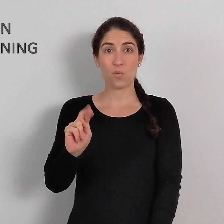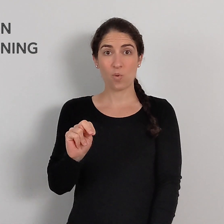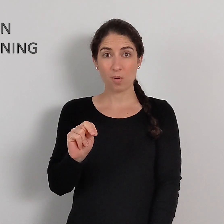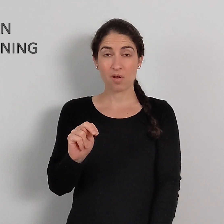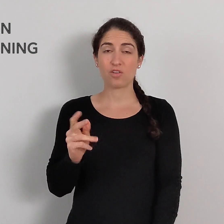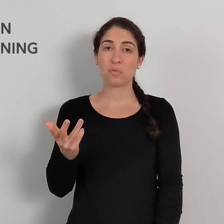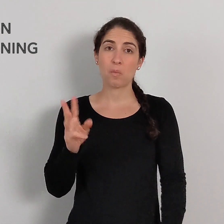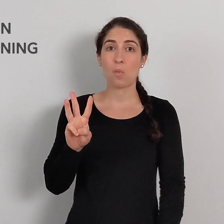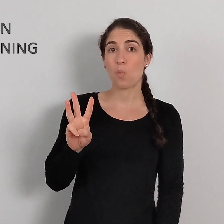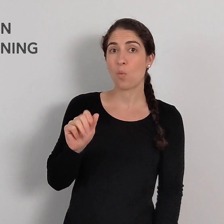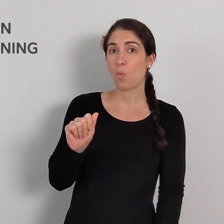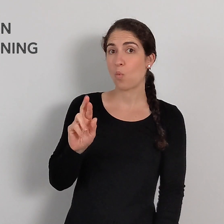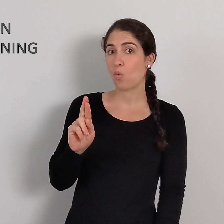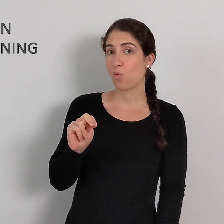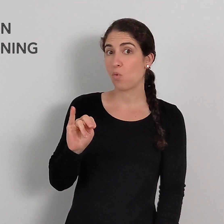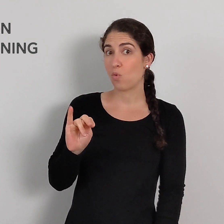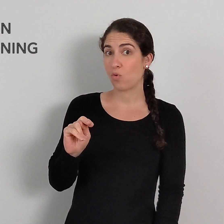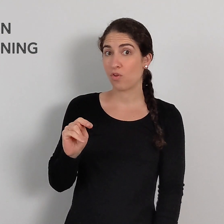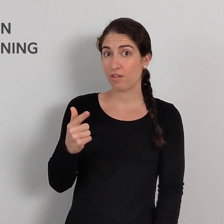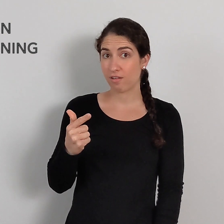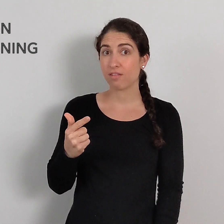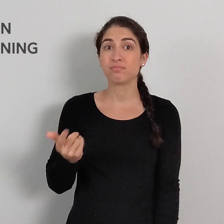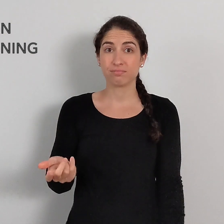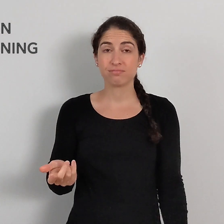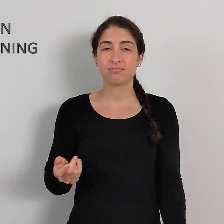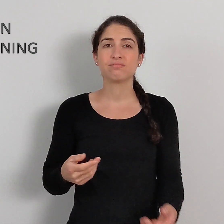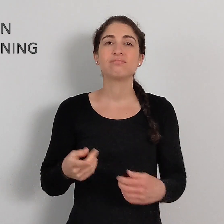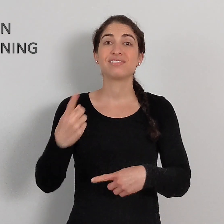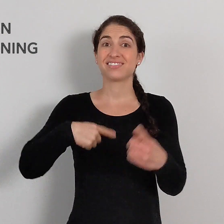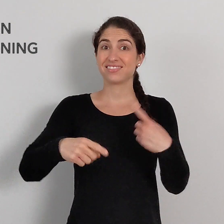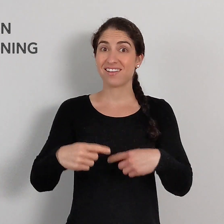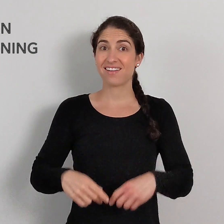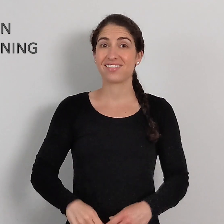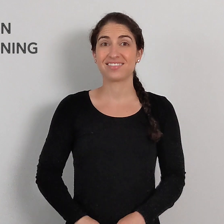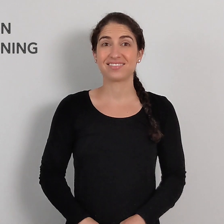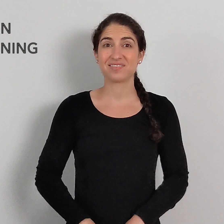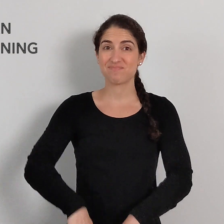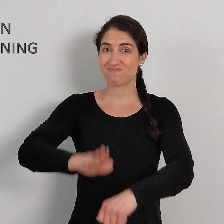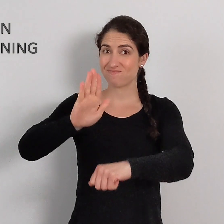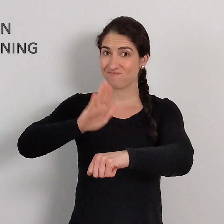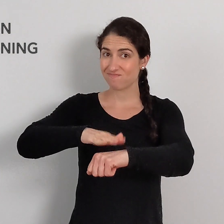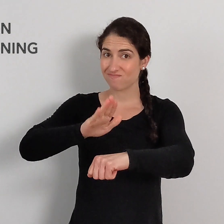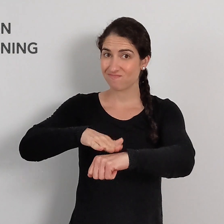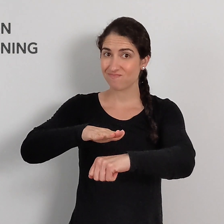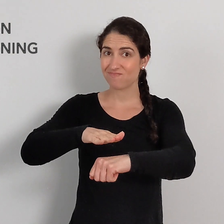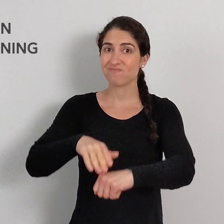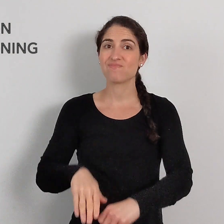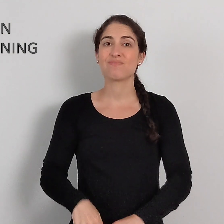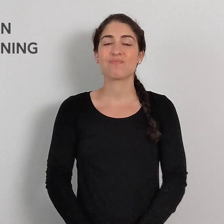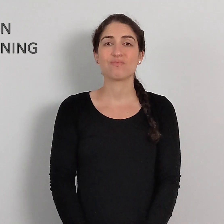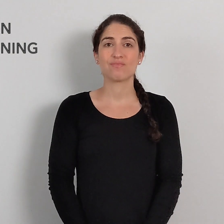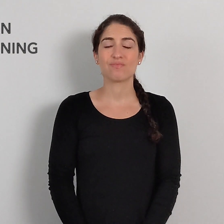"Warn" or "warning" is signed WARNING